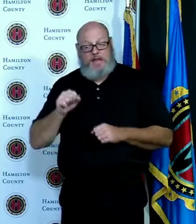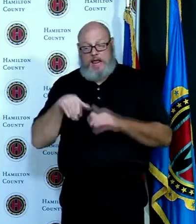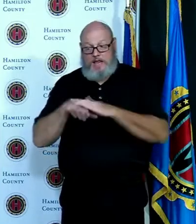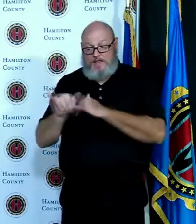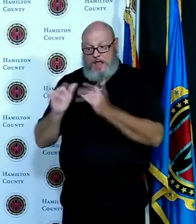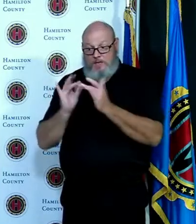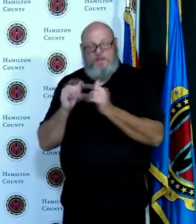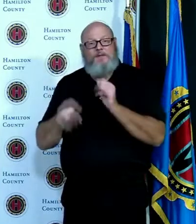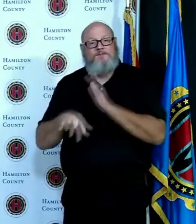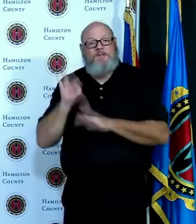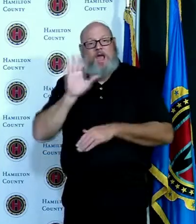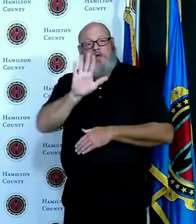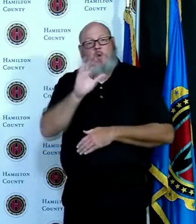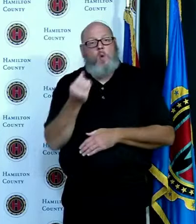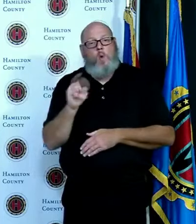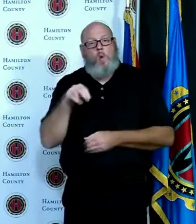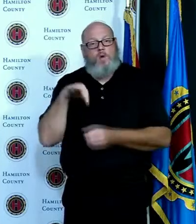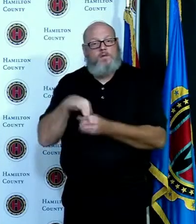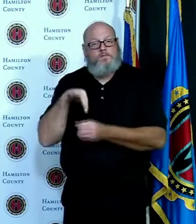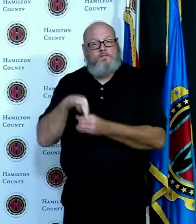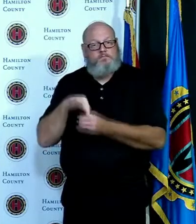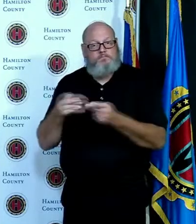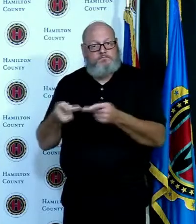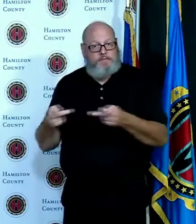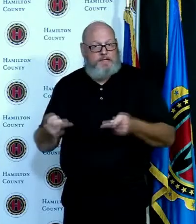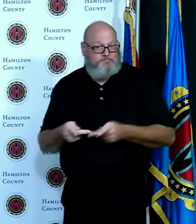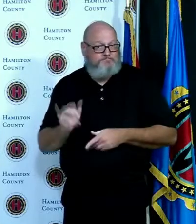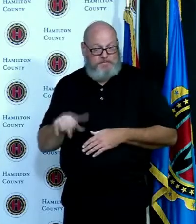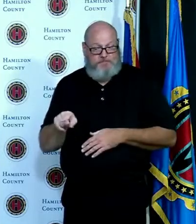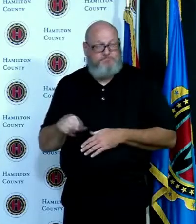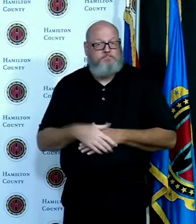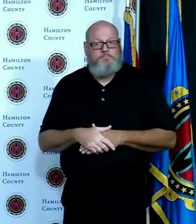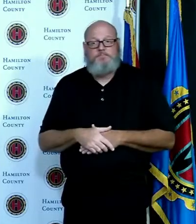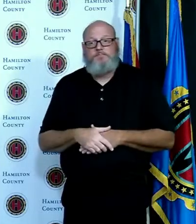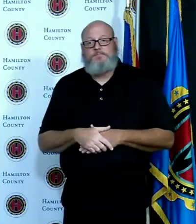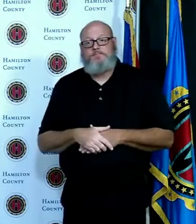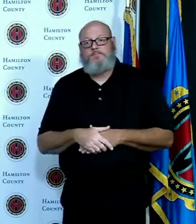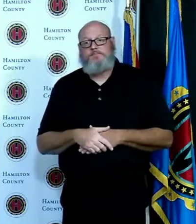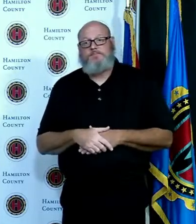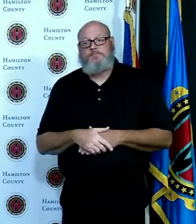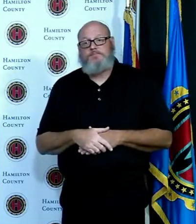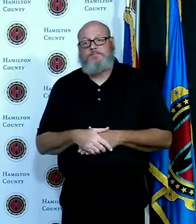voter a couple of weeks ago informing them of their polling place polls are open 6 30 a.m